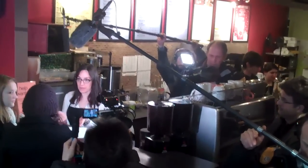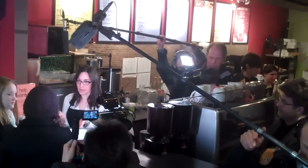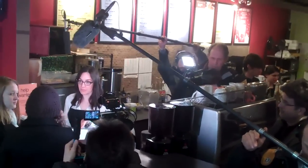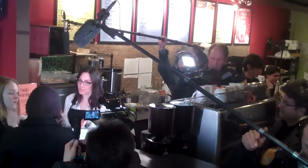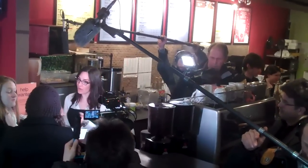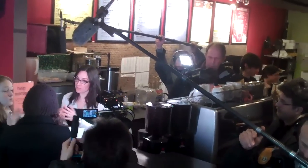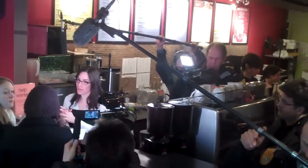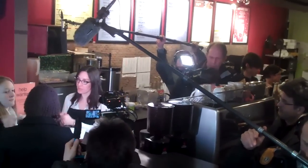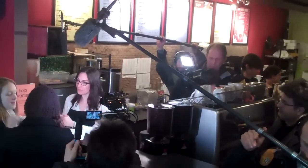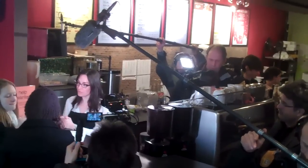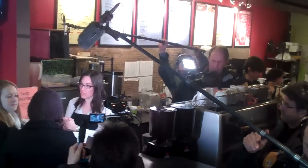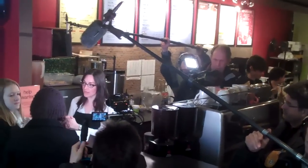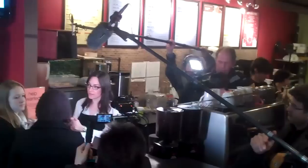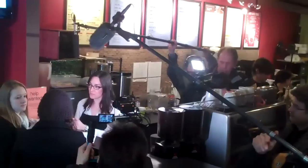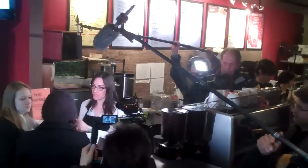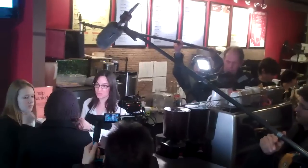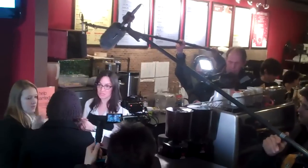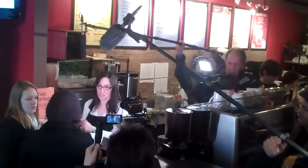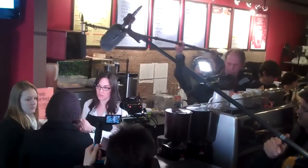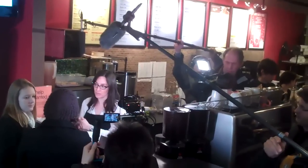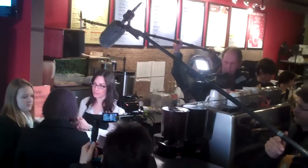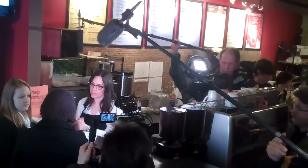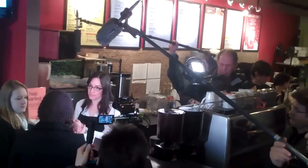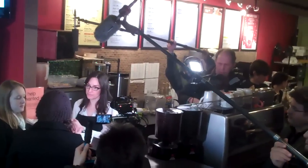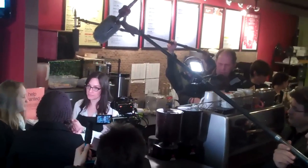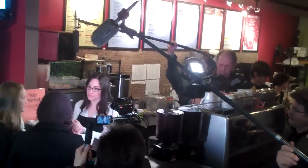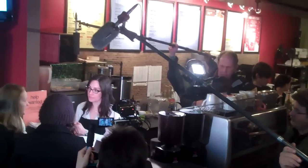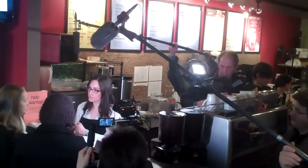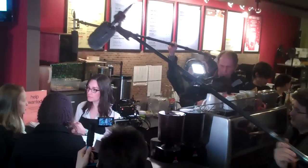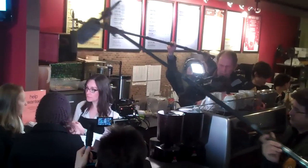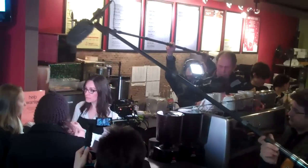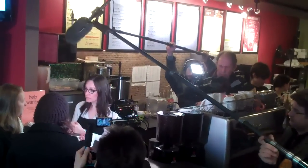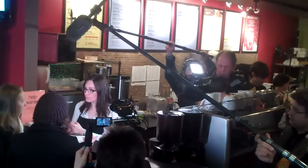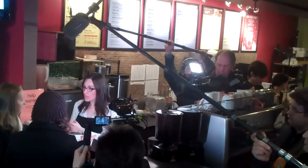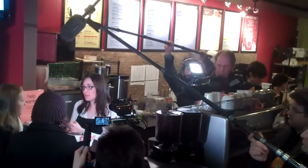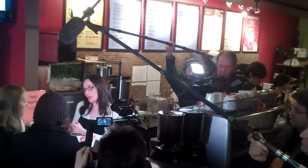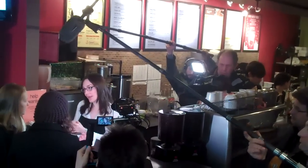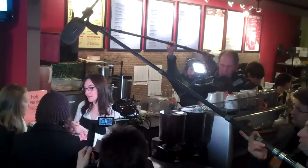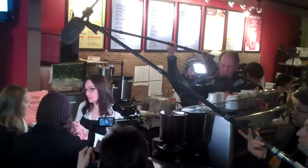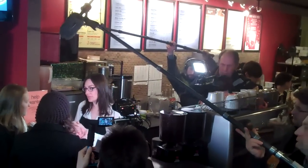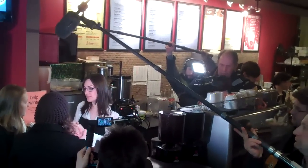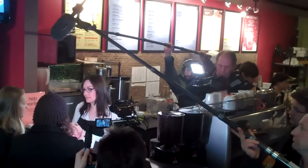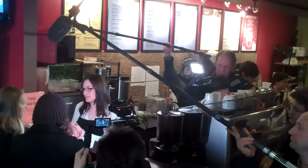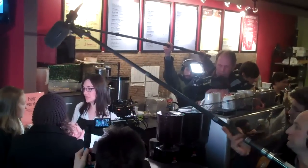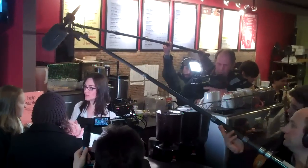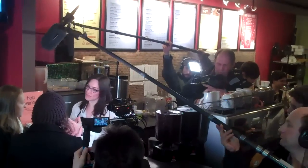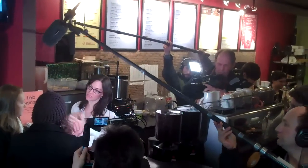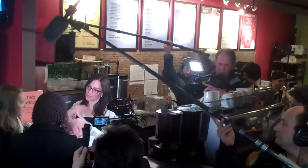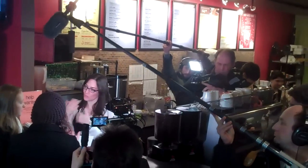You have the right to apply. But I'm sorry I'm not going to be using you. But you have the job position?